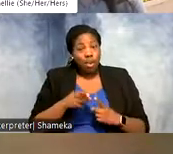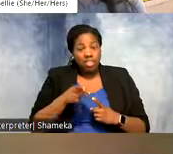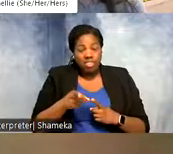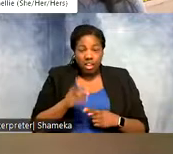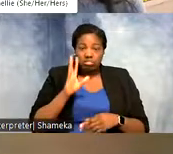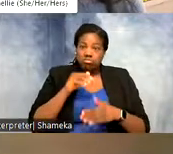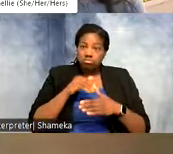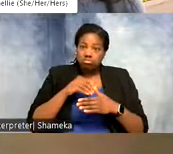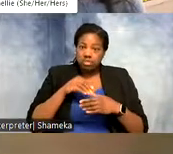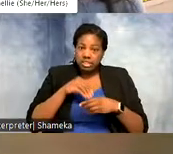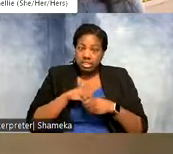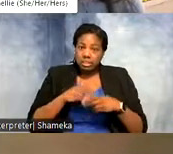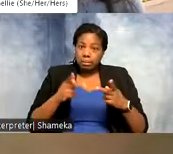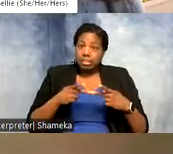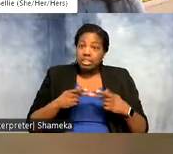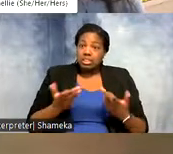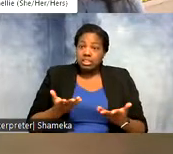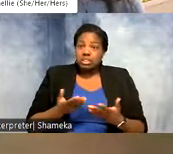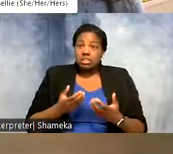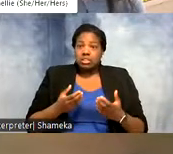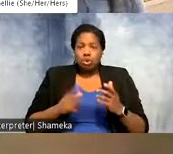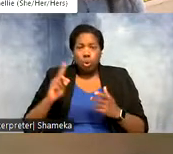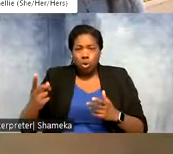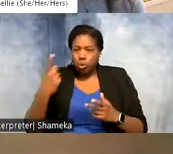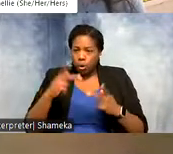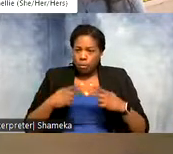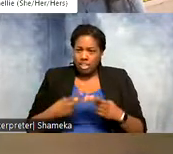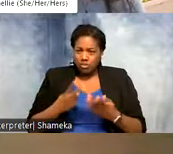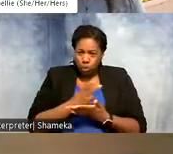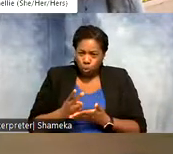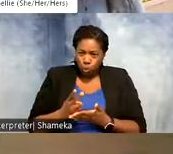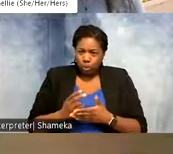because sometimes they're, you know, only in a spot for two weeks, but it could be very important to